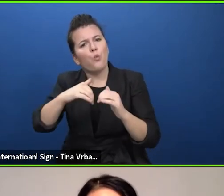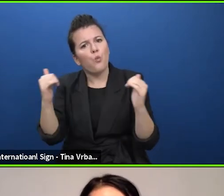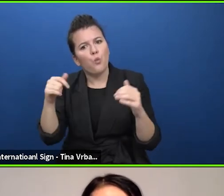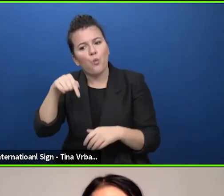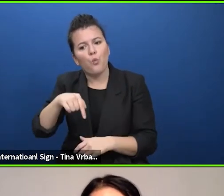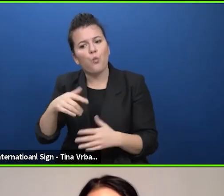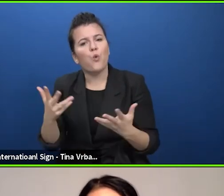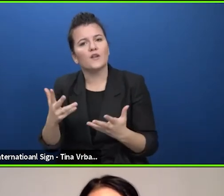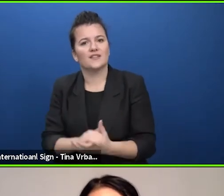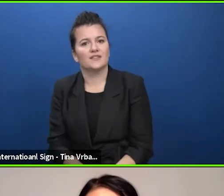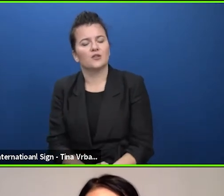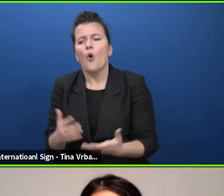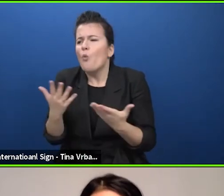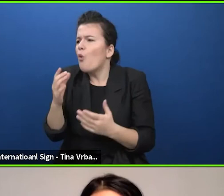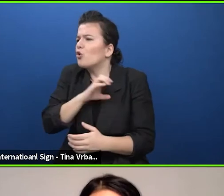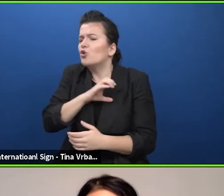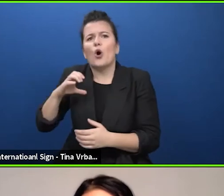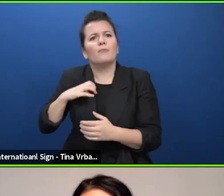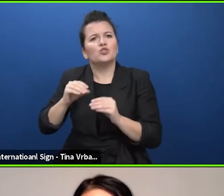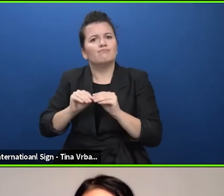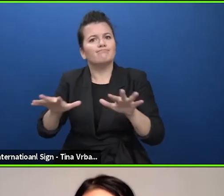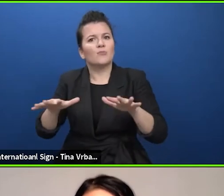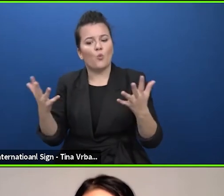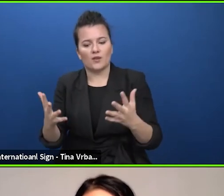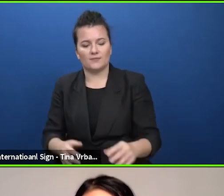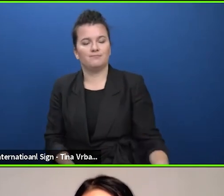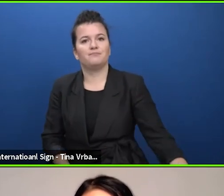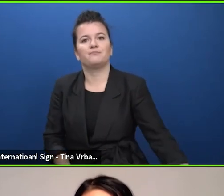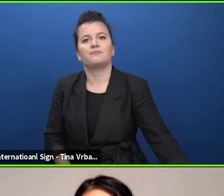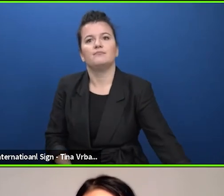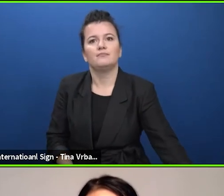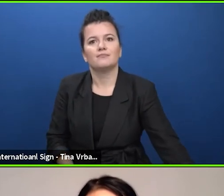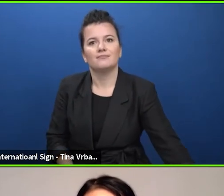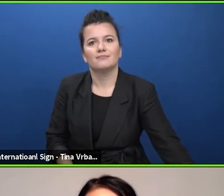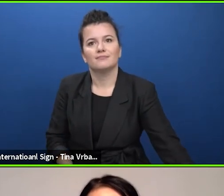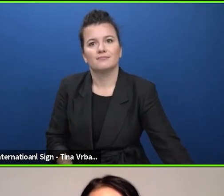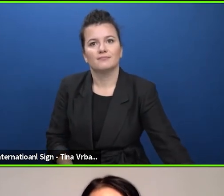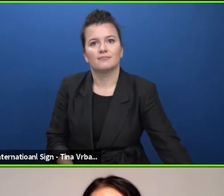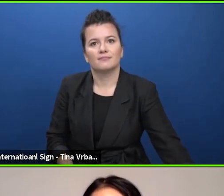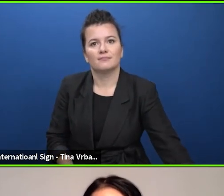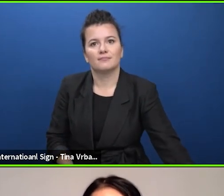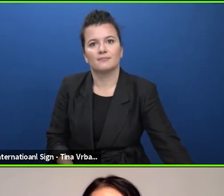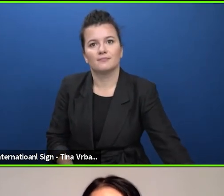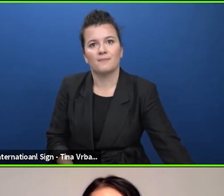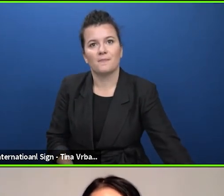Initiative ? Can you briefly explain us ? Good morning everyone, first of all I'm very happy